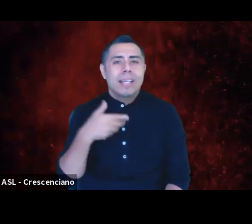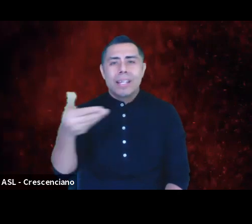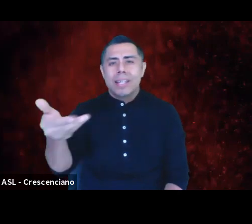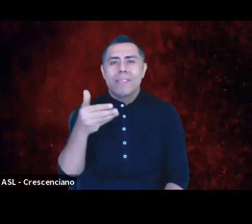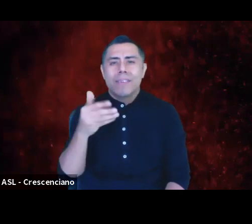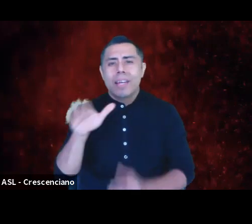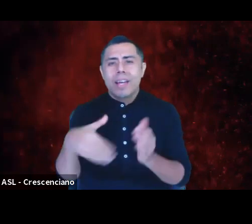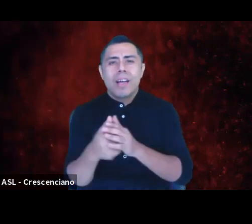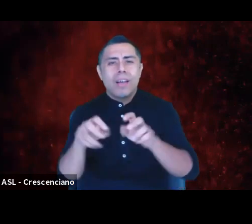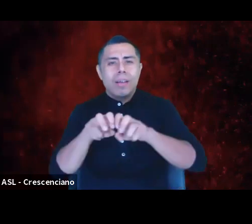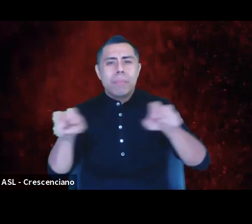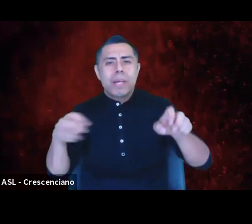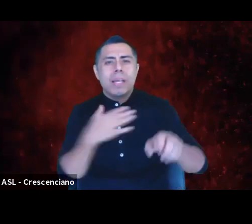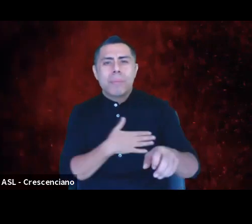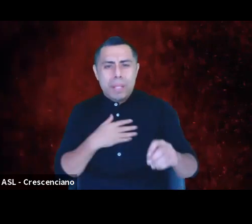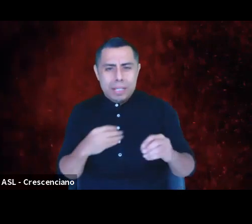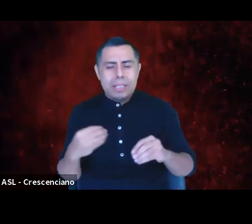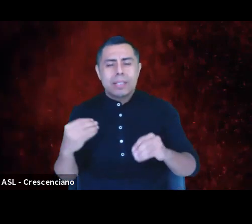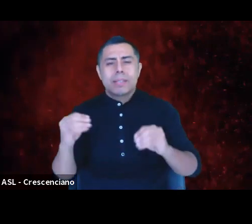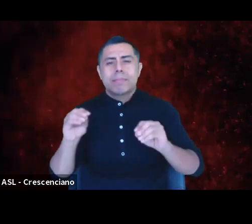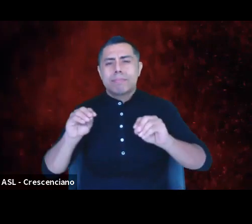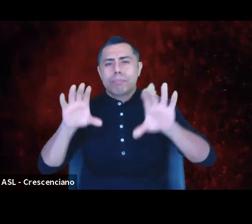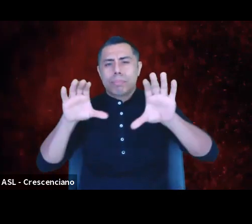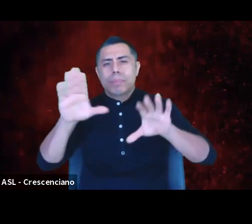please come on video, join me here.